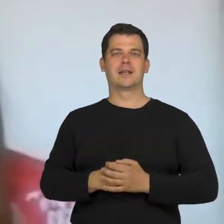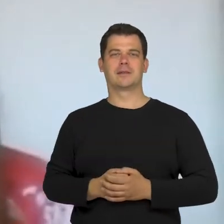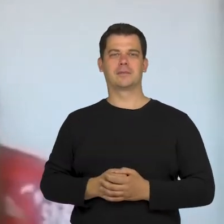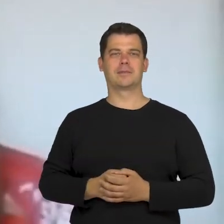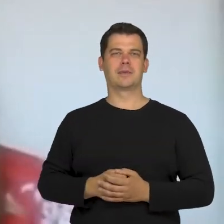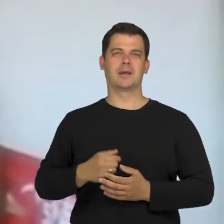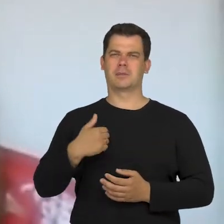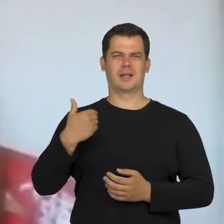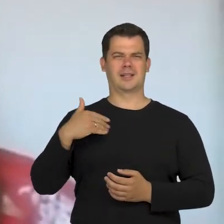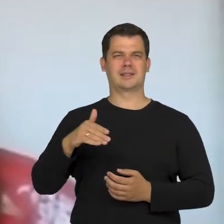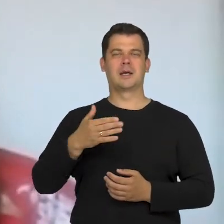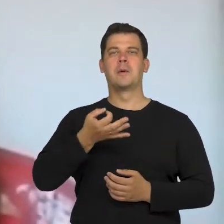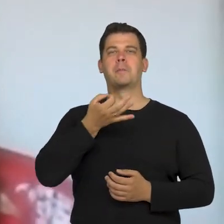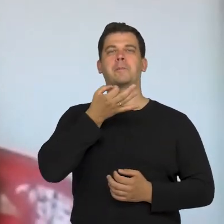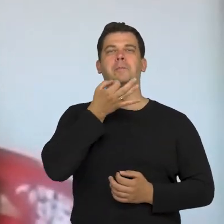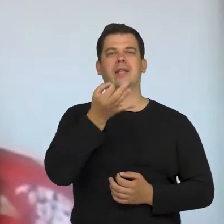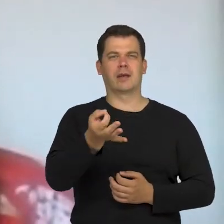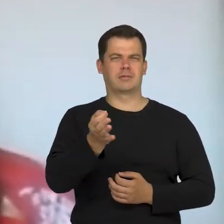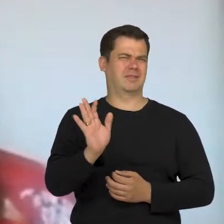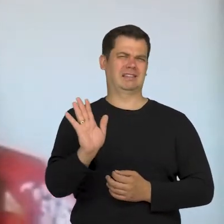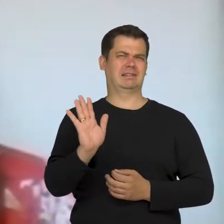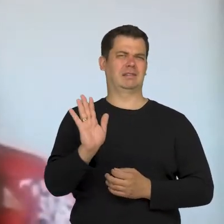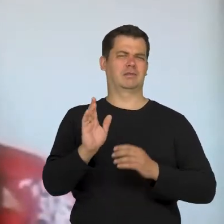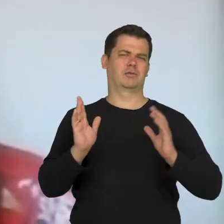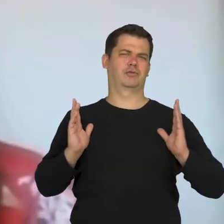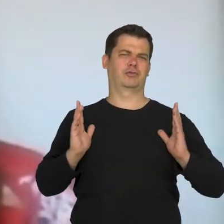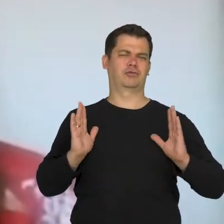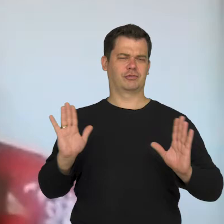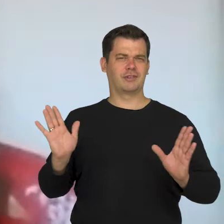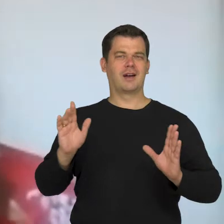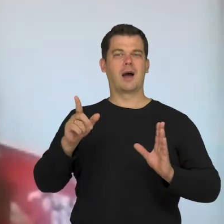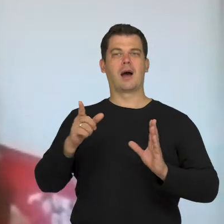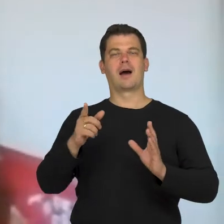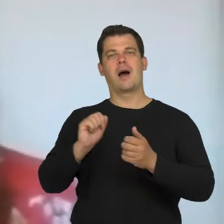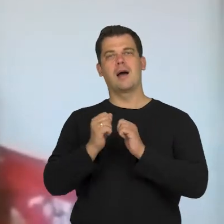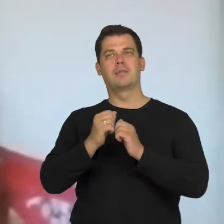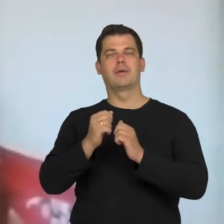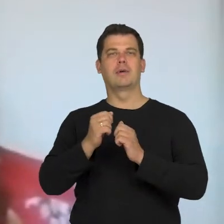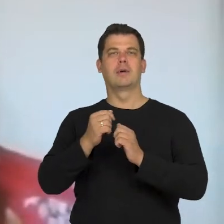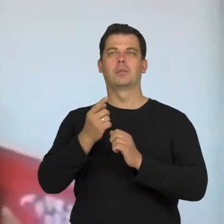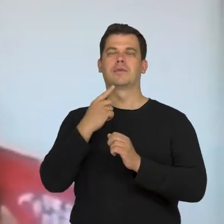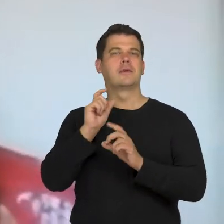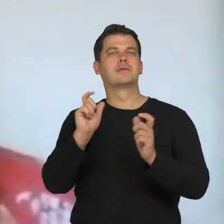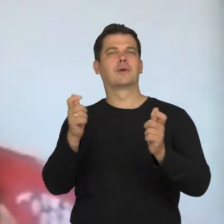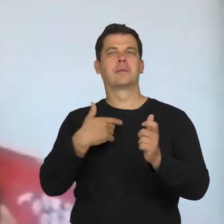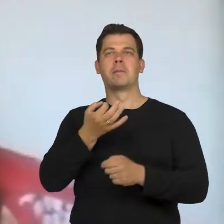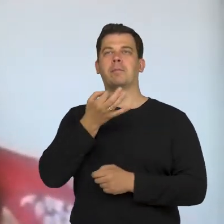I don't want to ask any particular question directly or specify, in any way, the topic of our last exchange